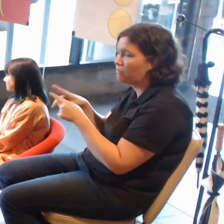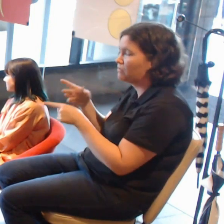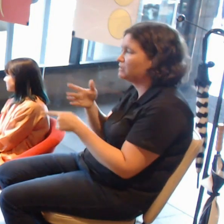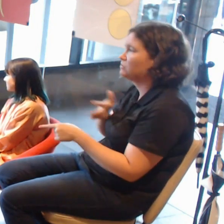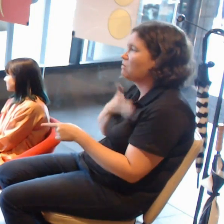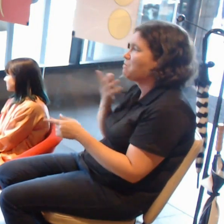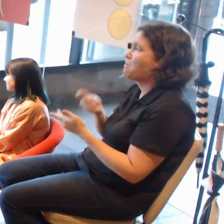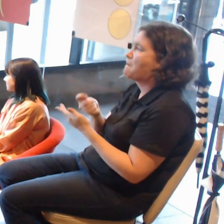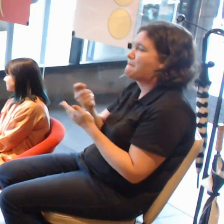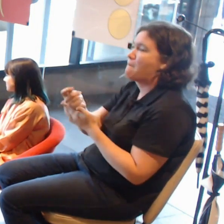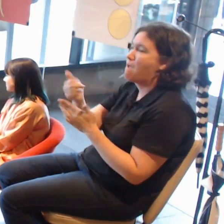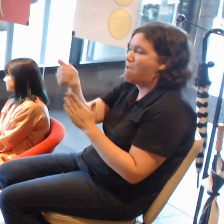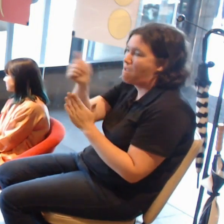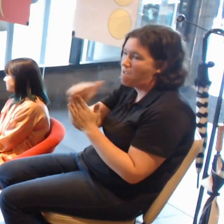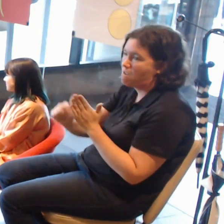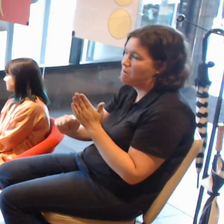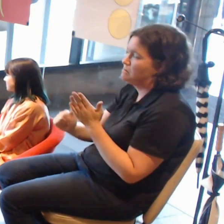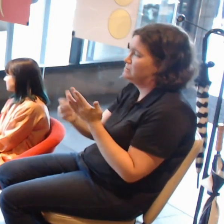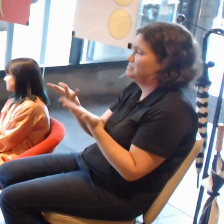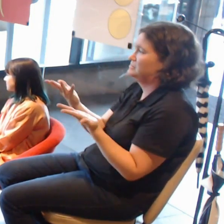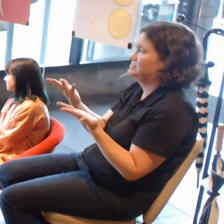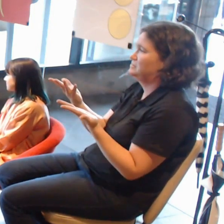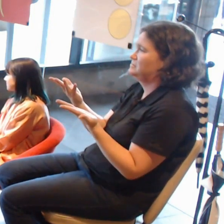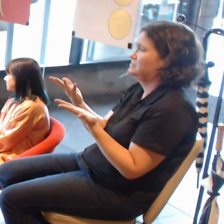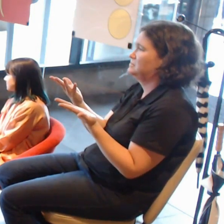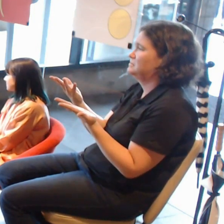so where do you see...